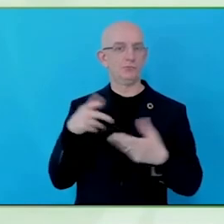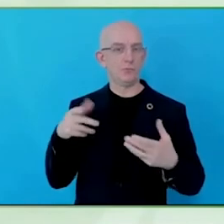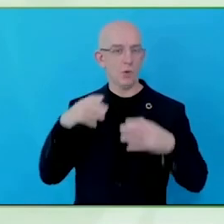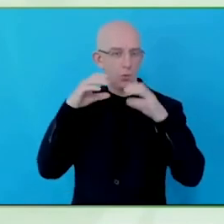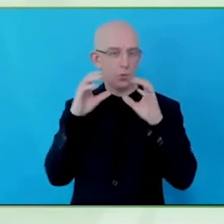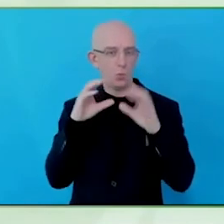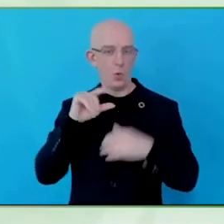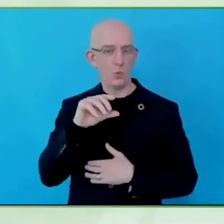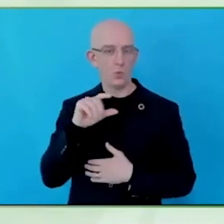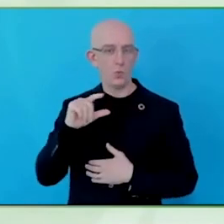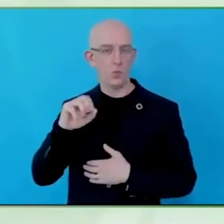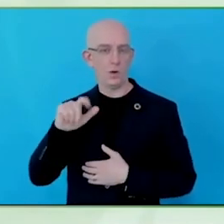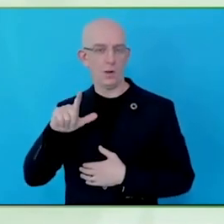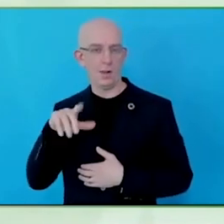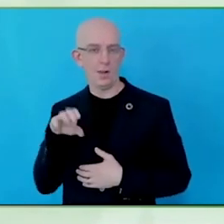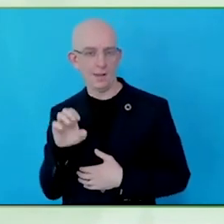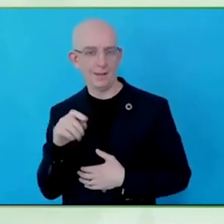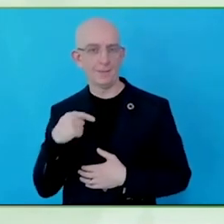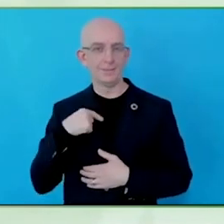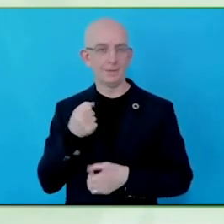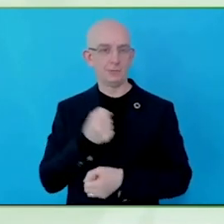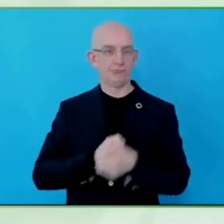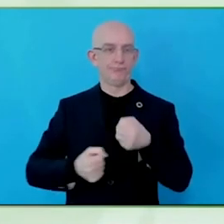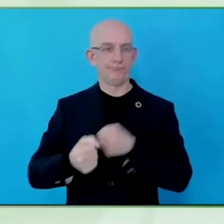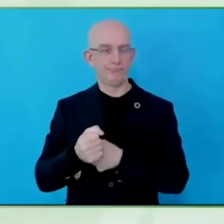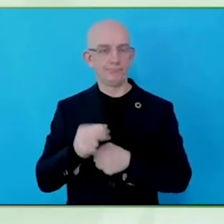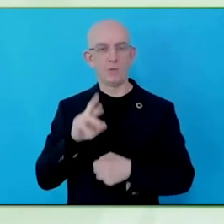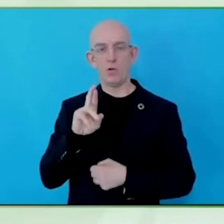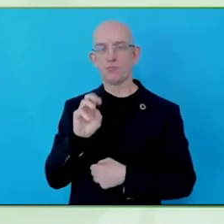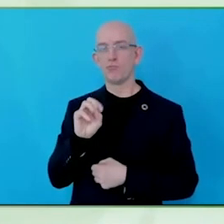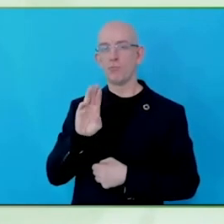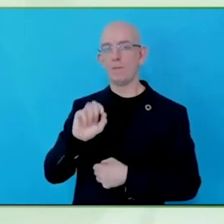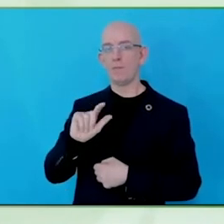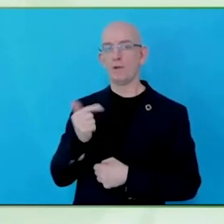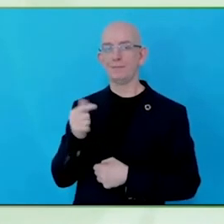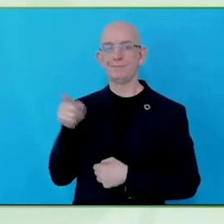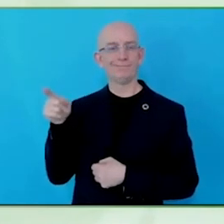this organisation that really looks to bring the voice, the experiences